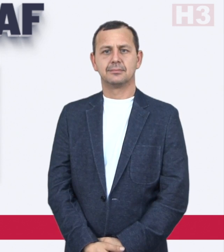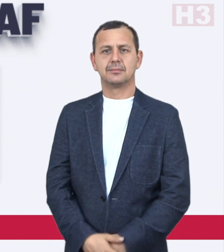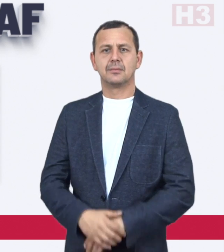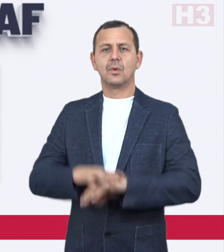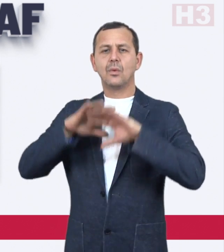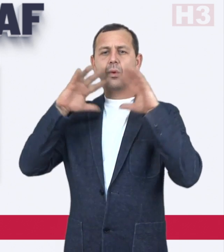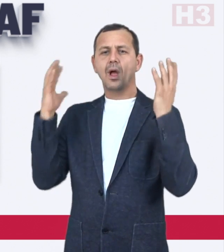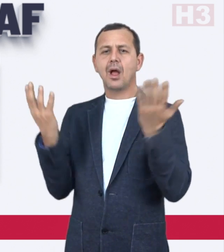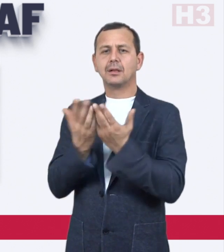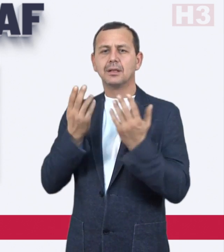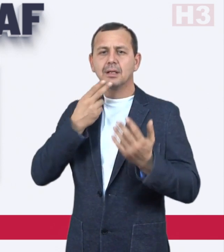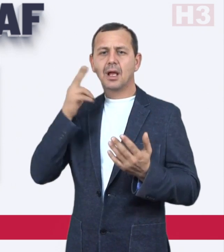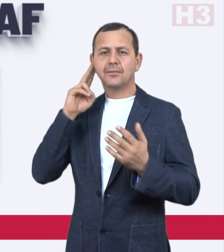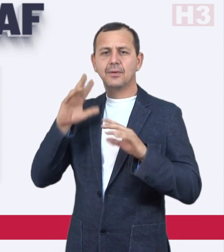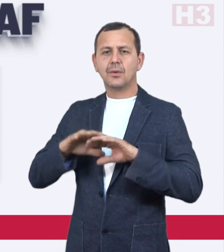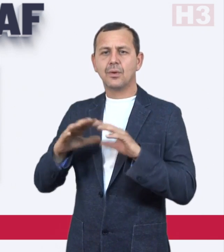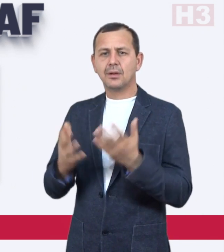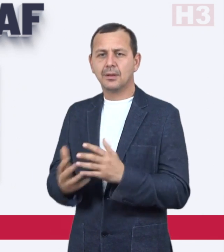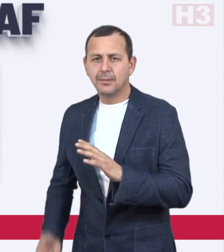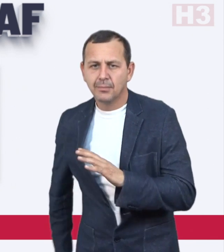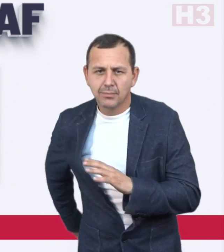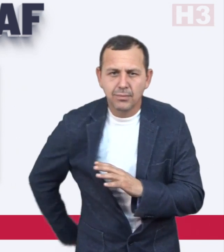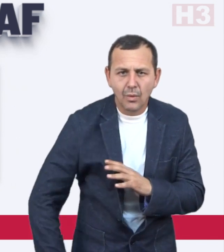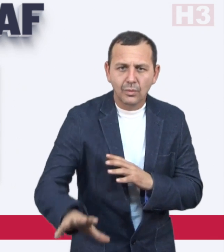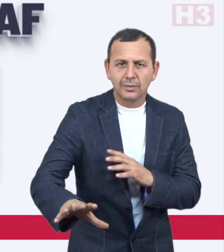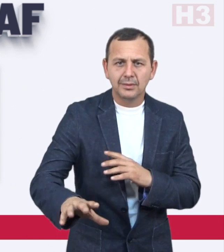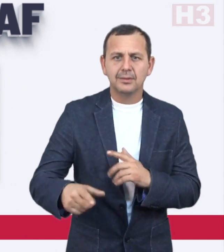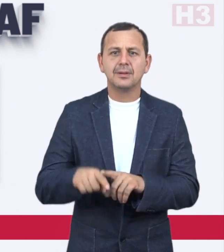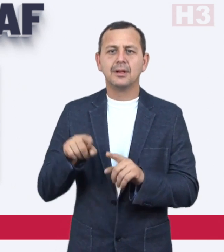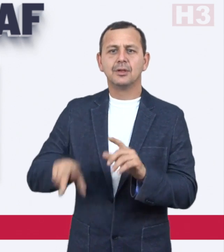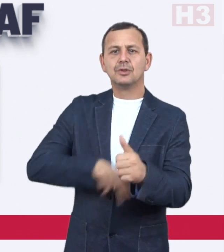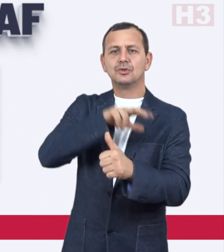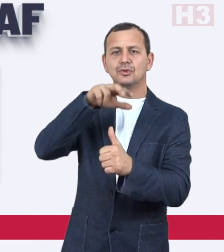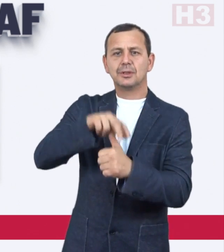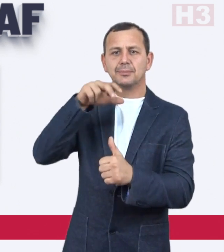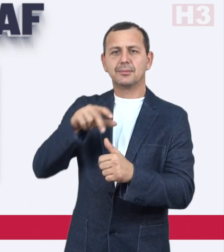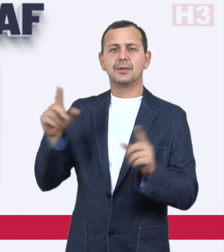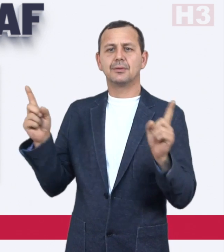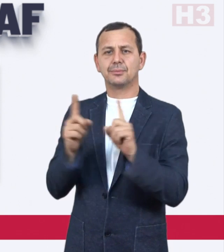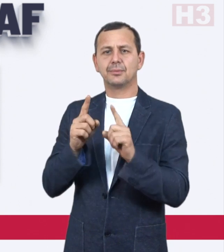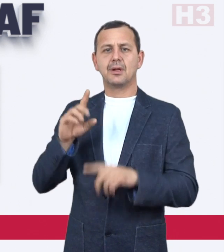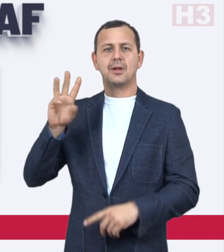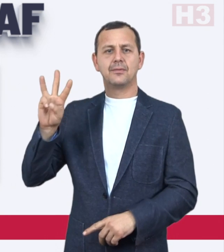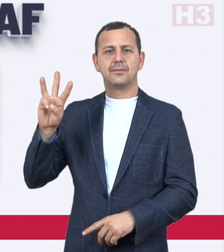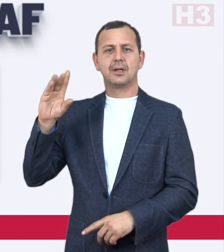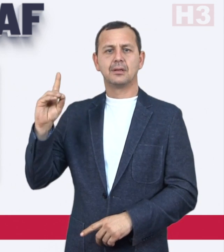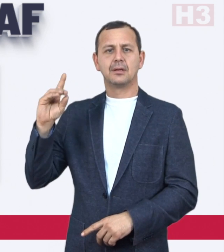The World Deaf Bowling Championship (WDBC) is the